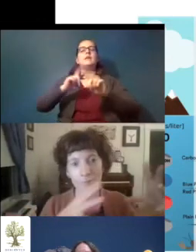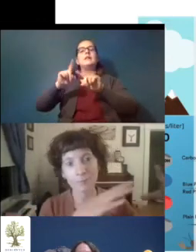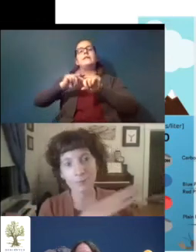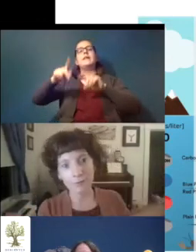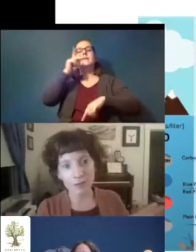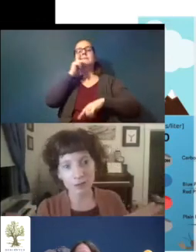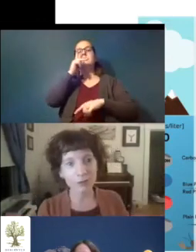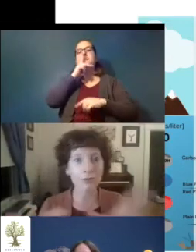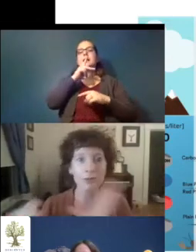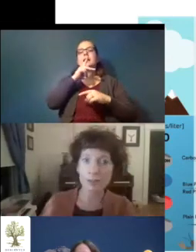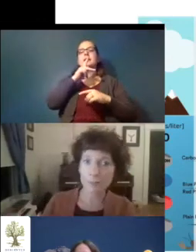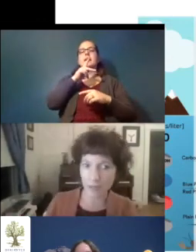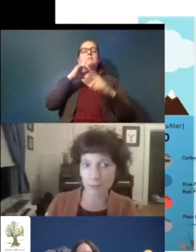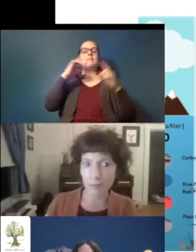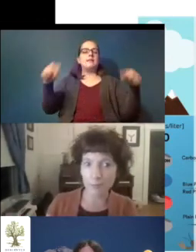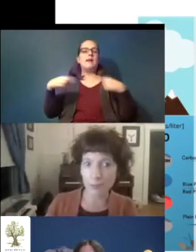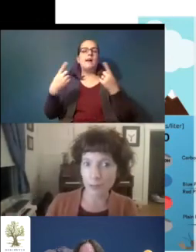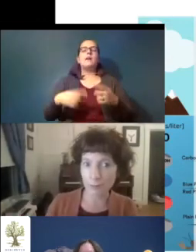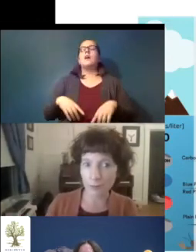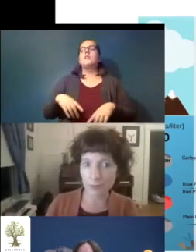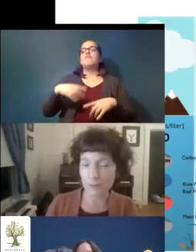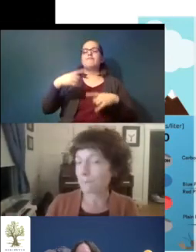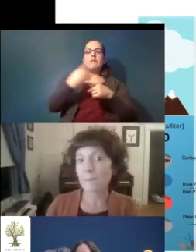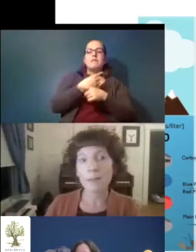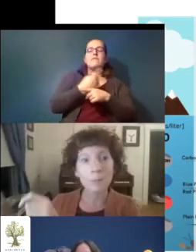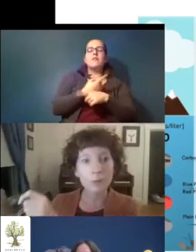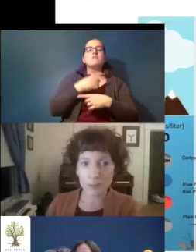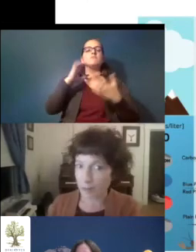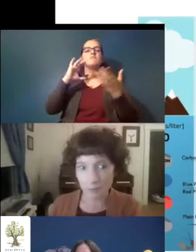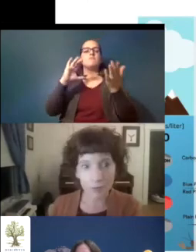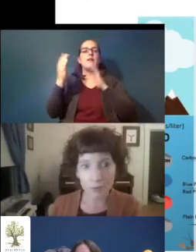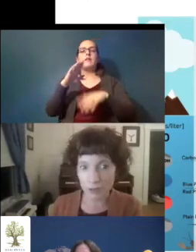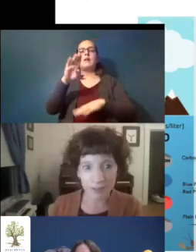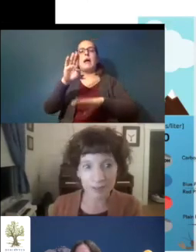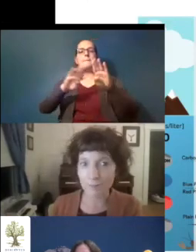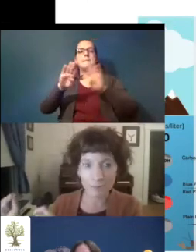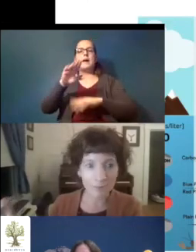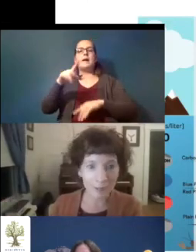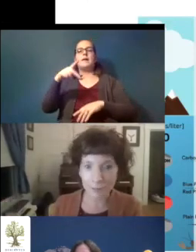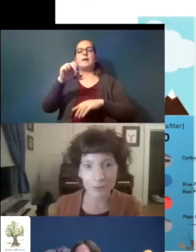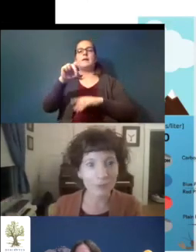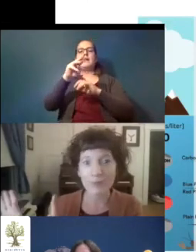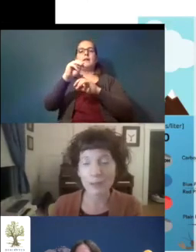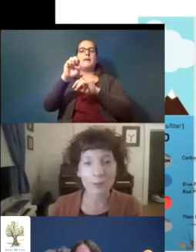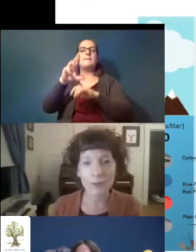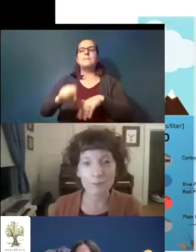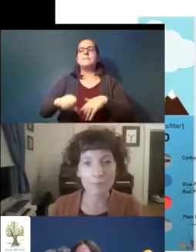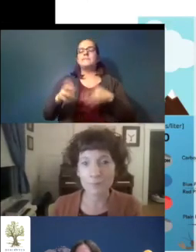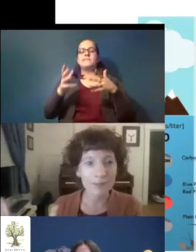conventional versus bio polymers put them under the ocean left them there for you know several